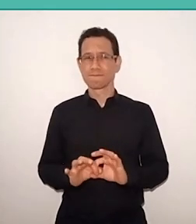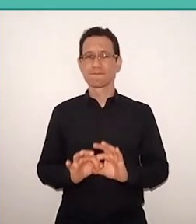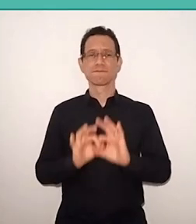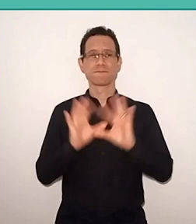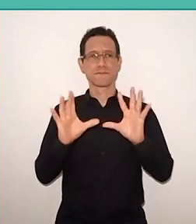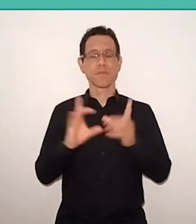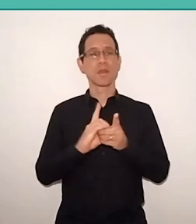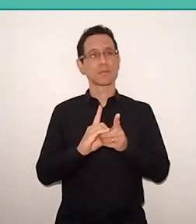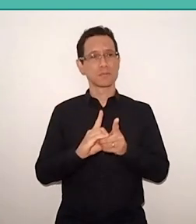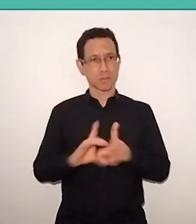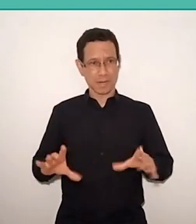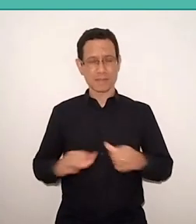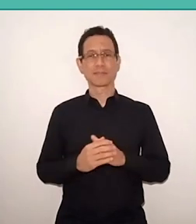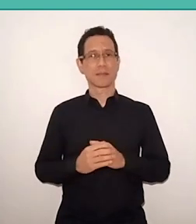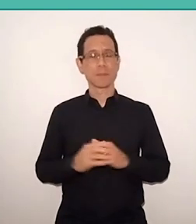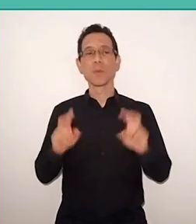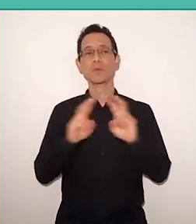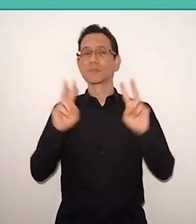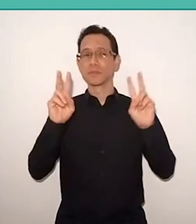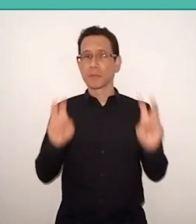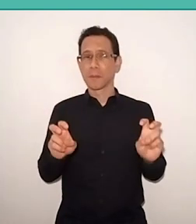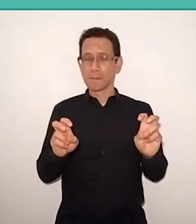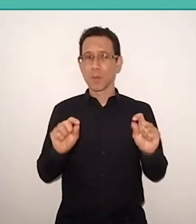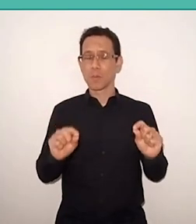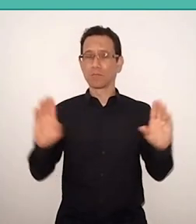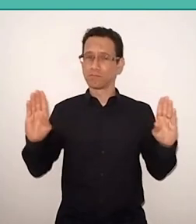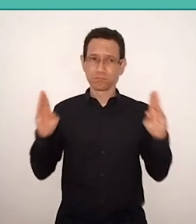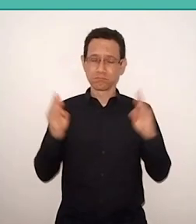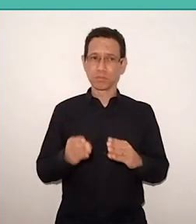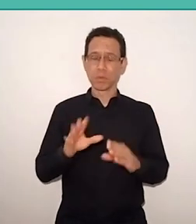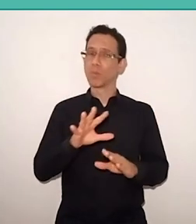This theme is the center of all contemporary societies.